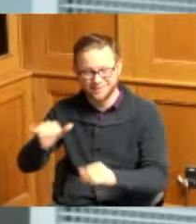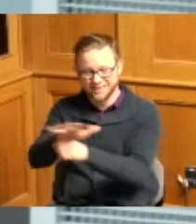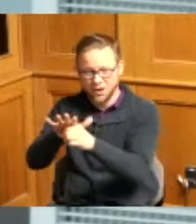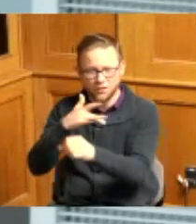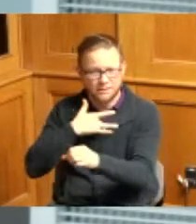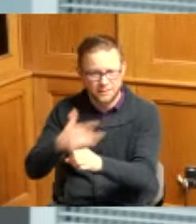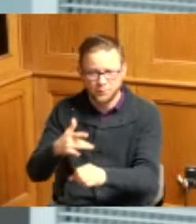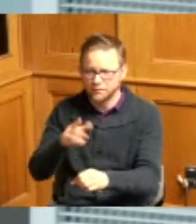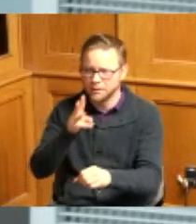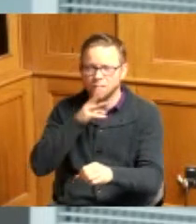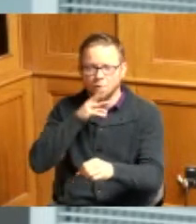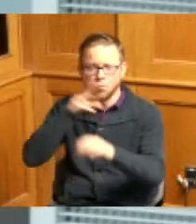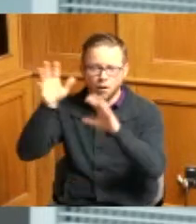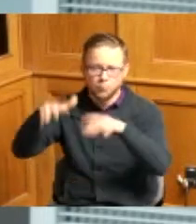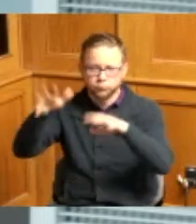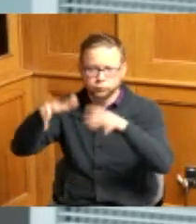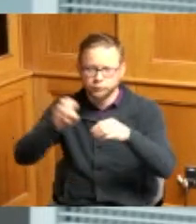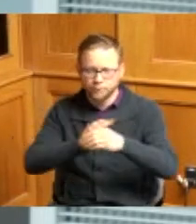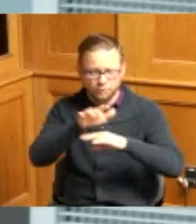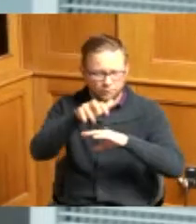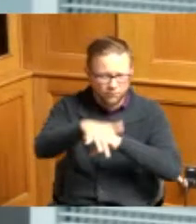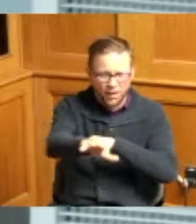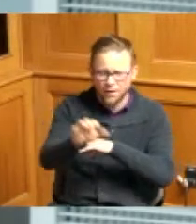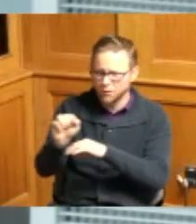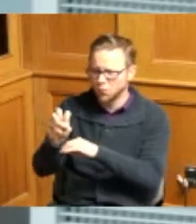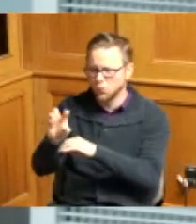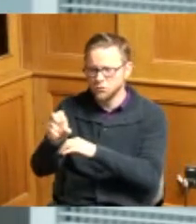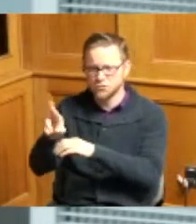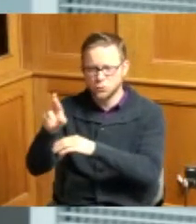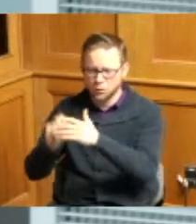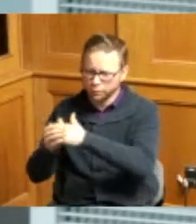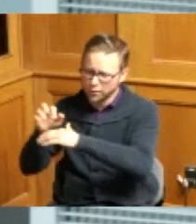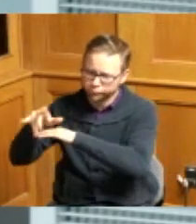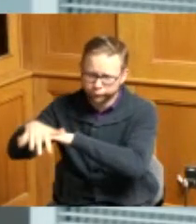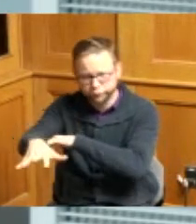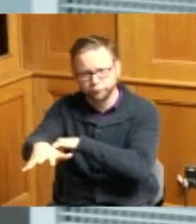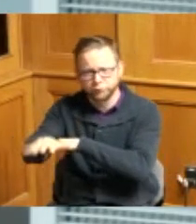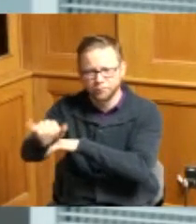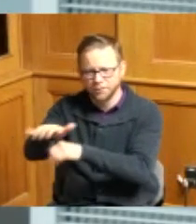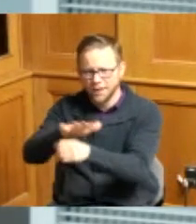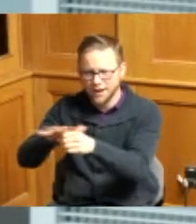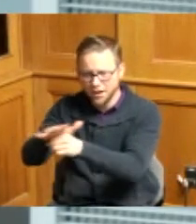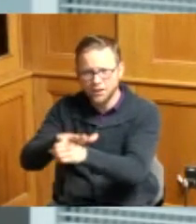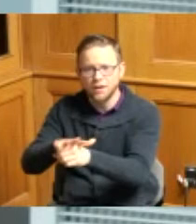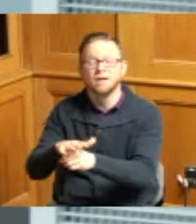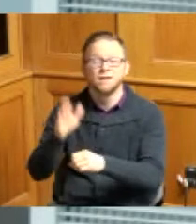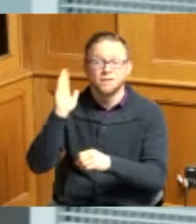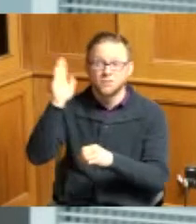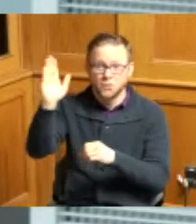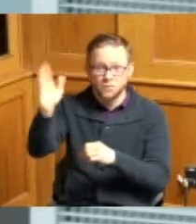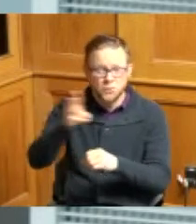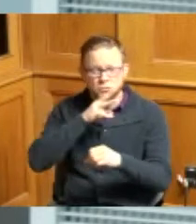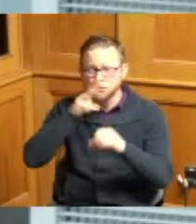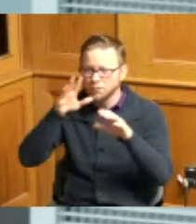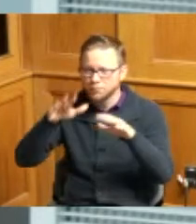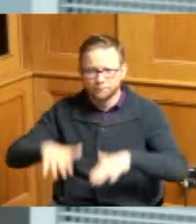along Muddy Creek road this will mitigate further risk future flood damage and SBU liability